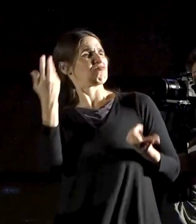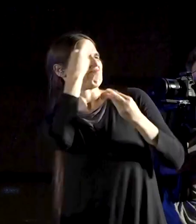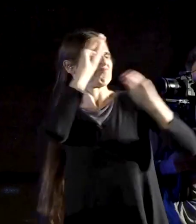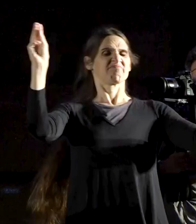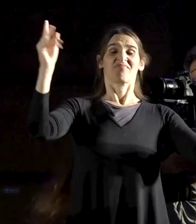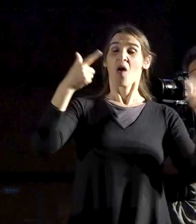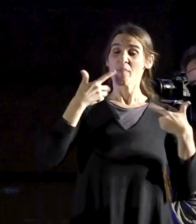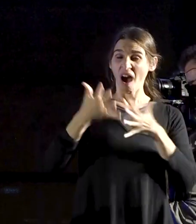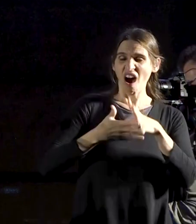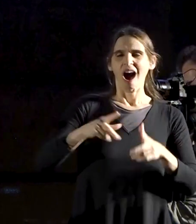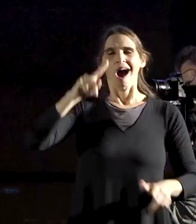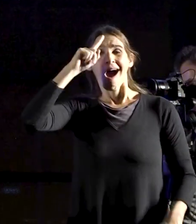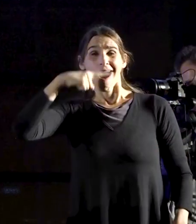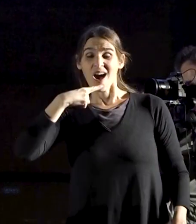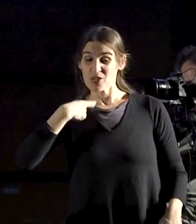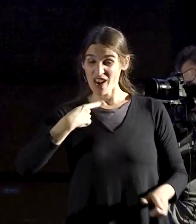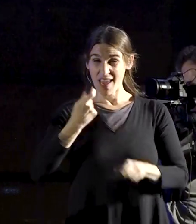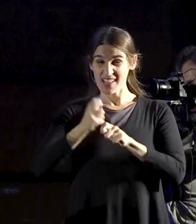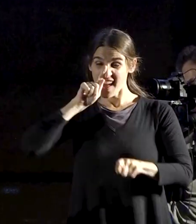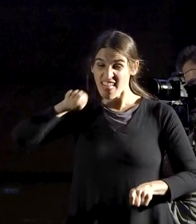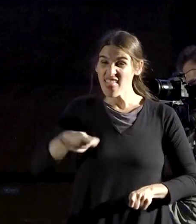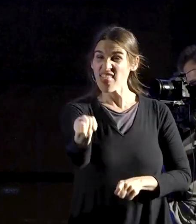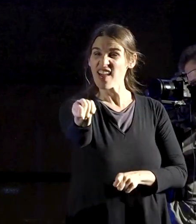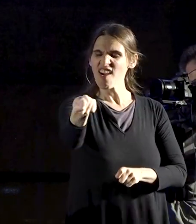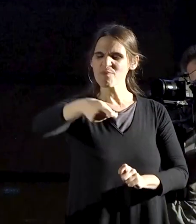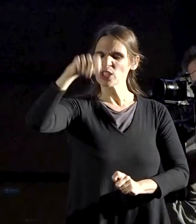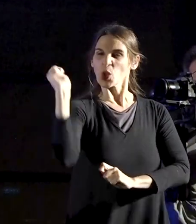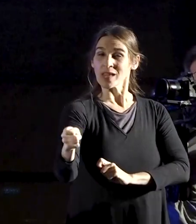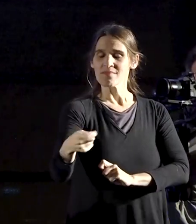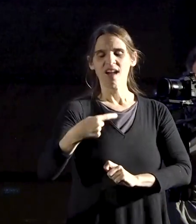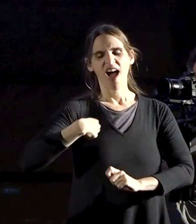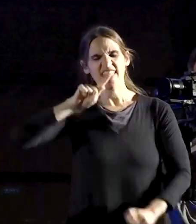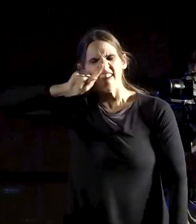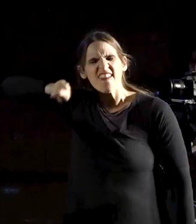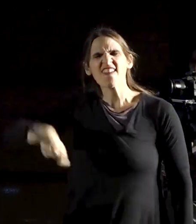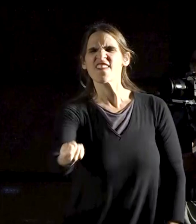“My father tormented you with whips, and I will torment you with scorpions.”